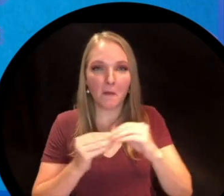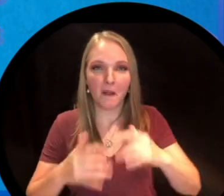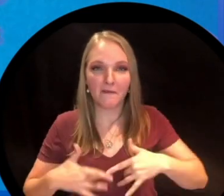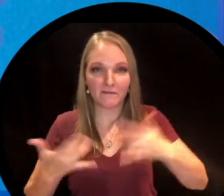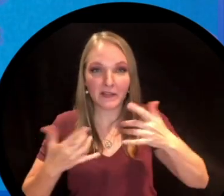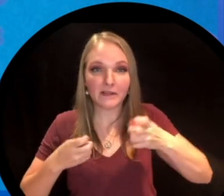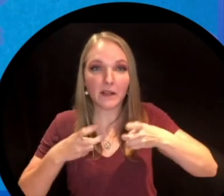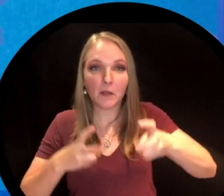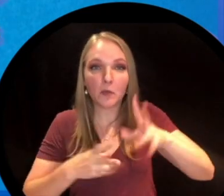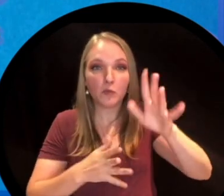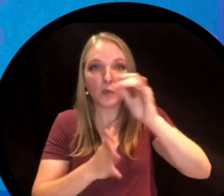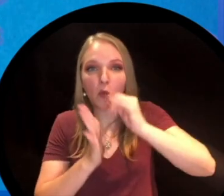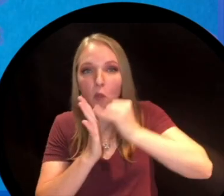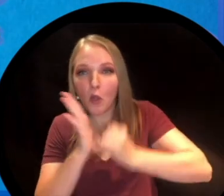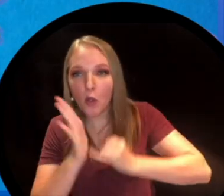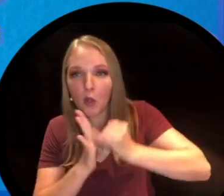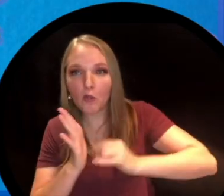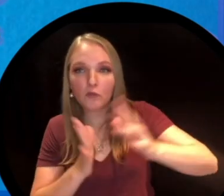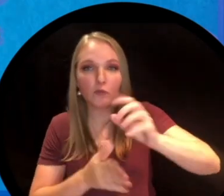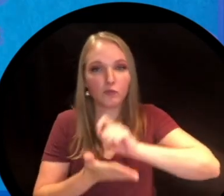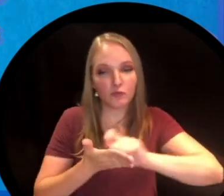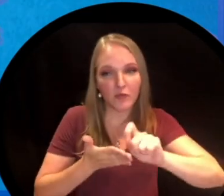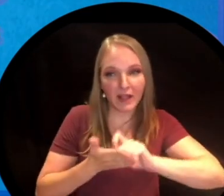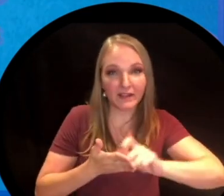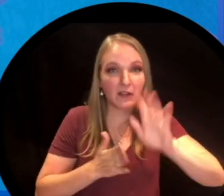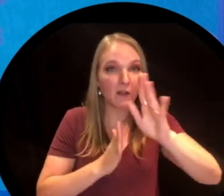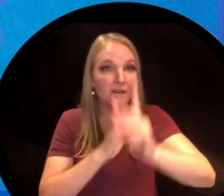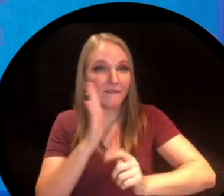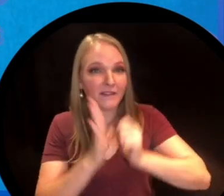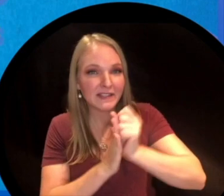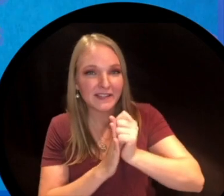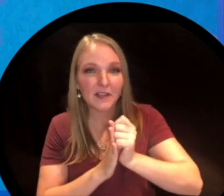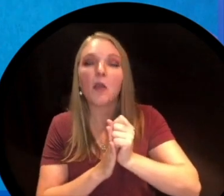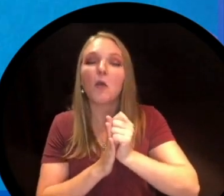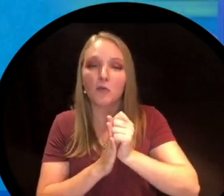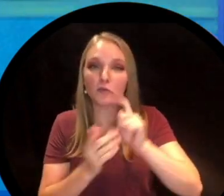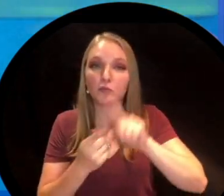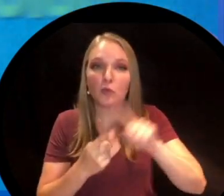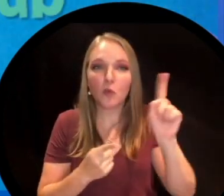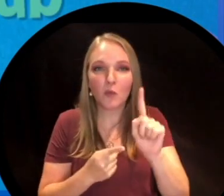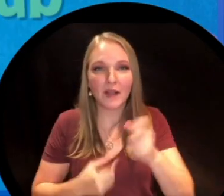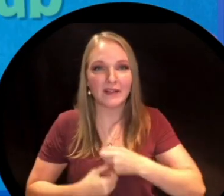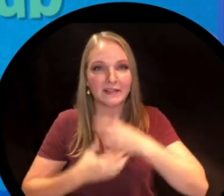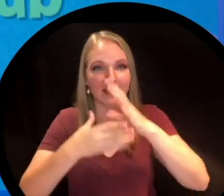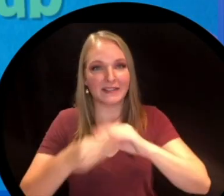artwork, your writing, your videos and your ideas to the telling tales creativity club.